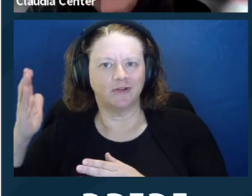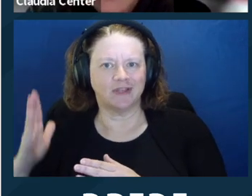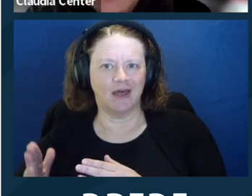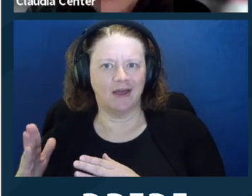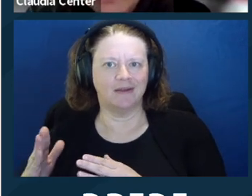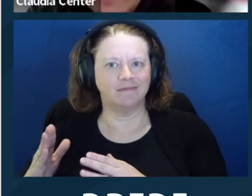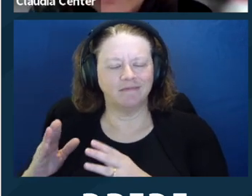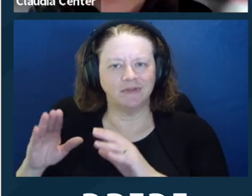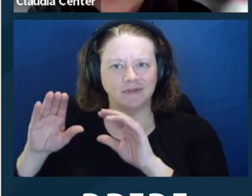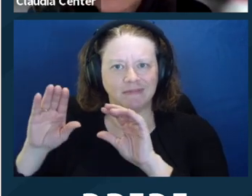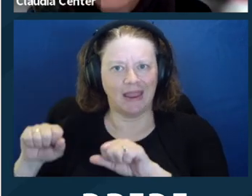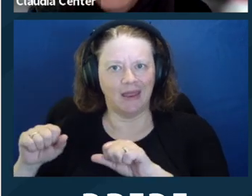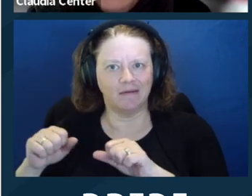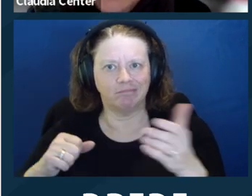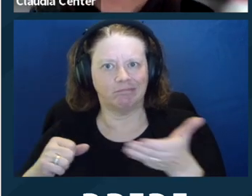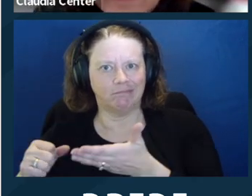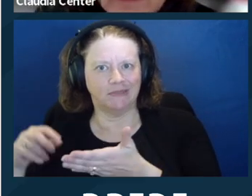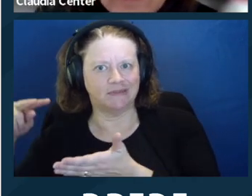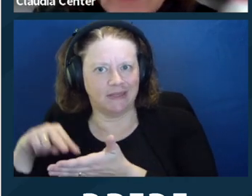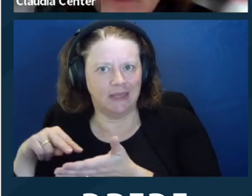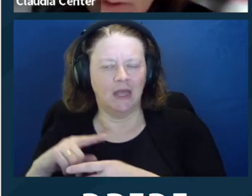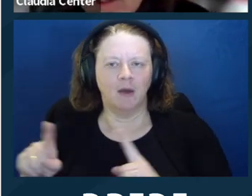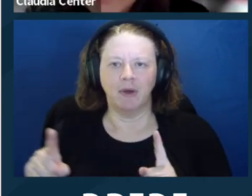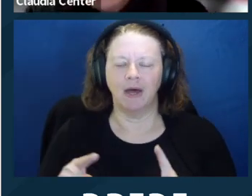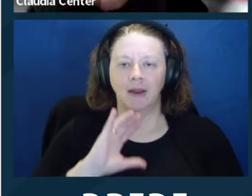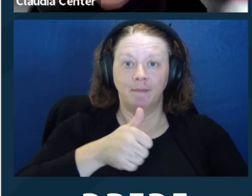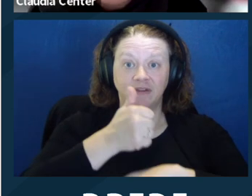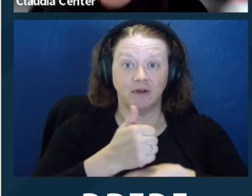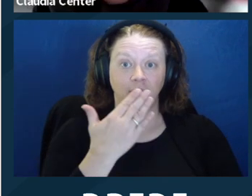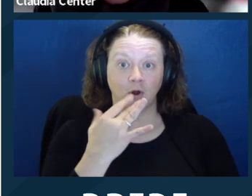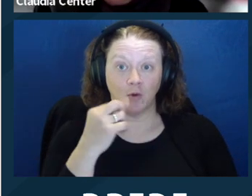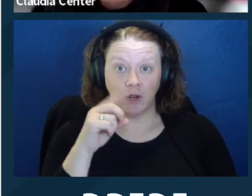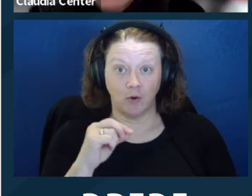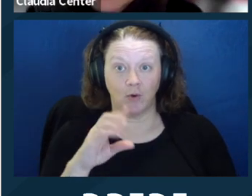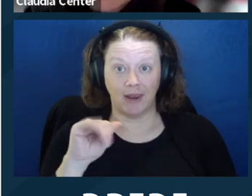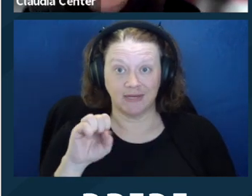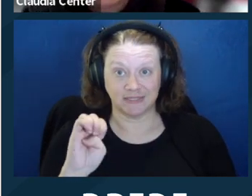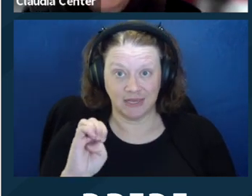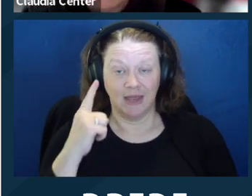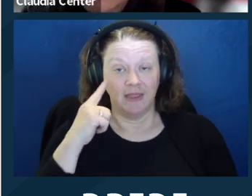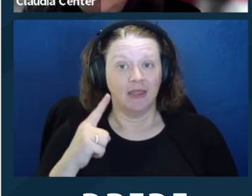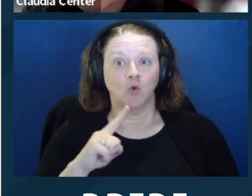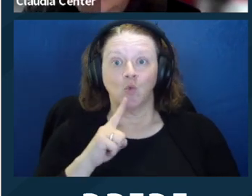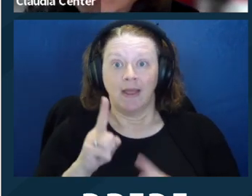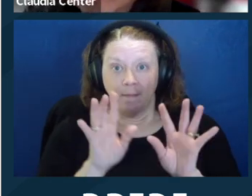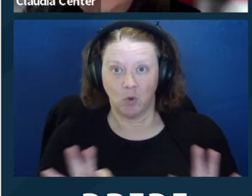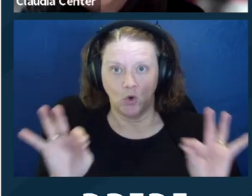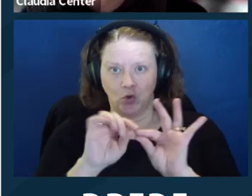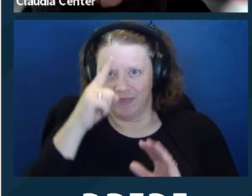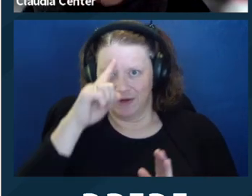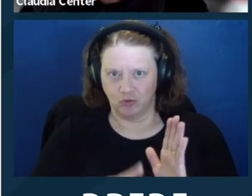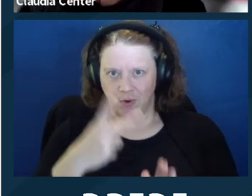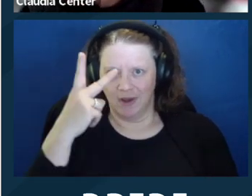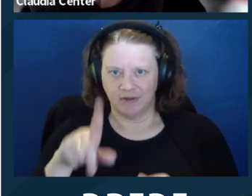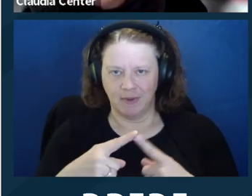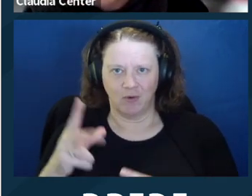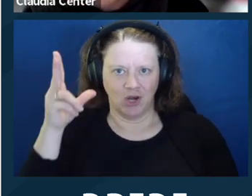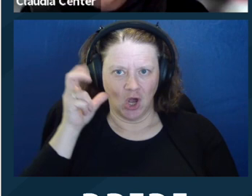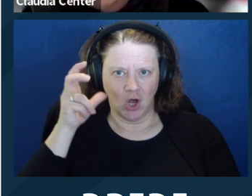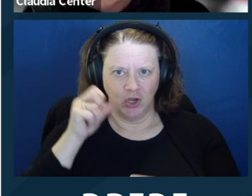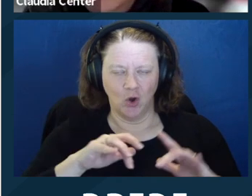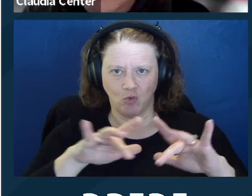really important to think twice about an audio recording plus a supporter. So I think what